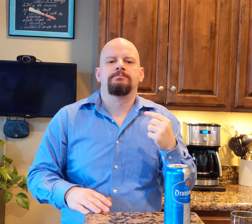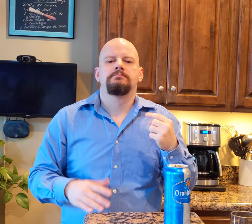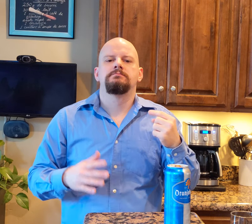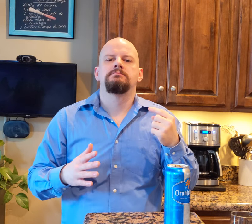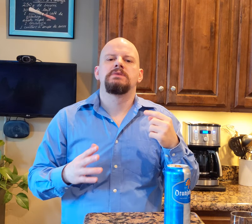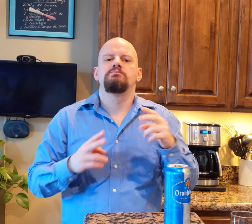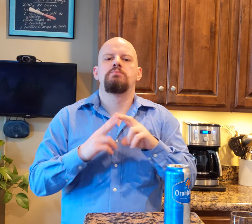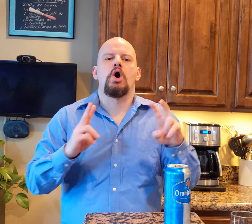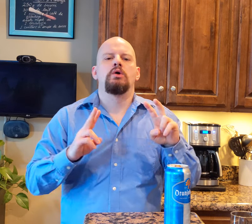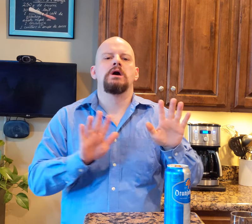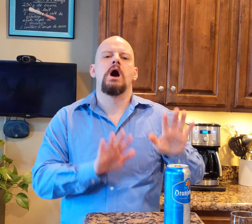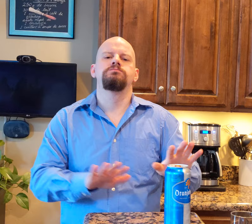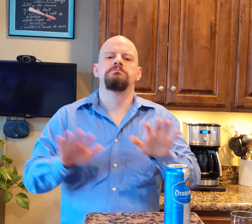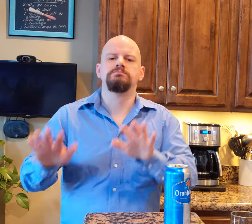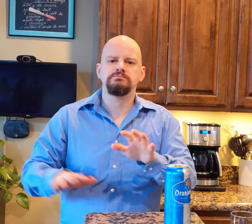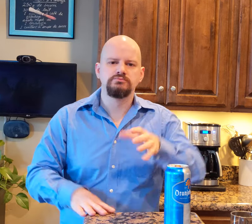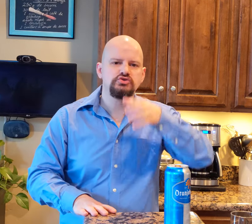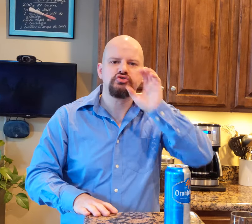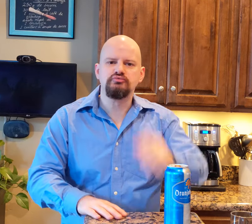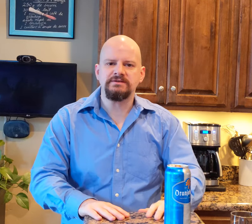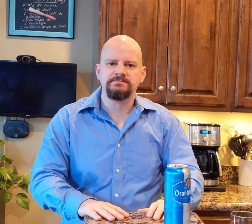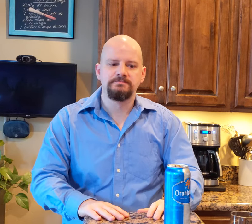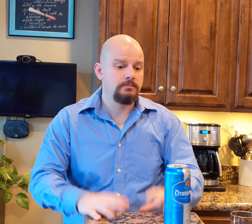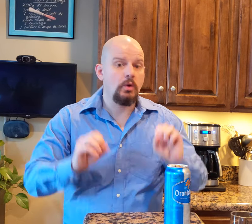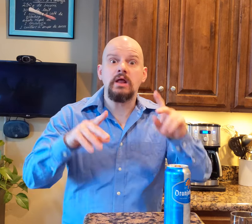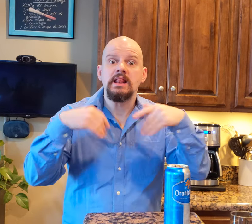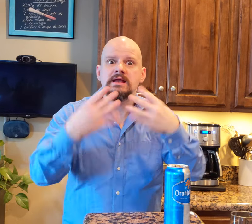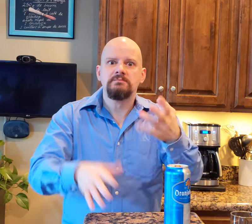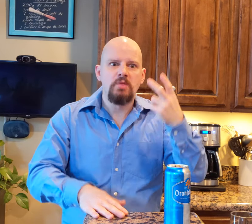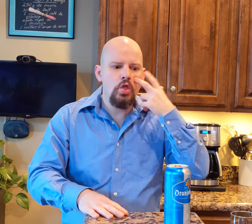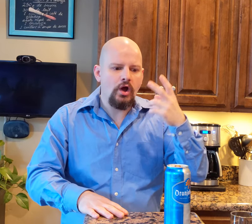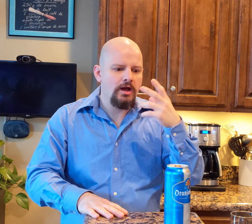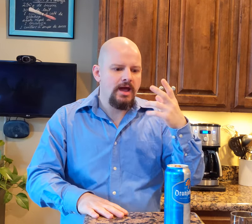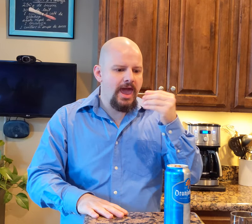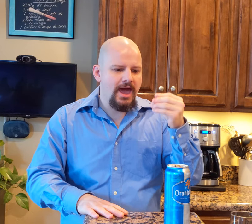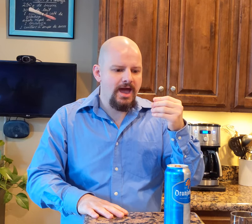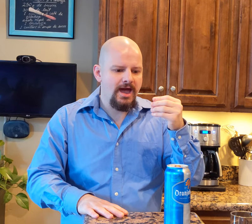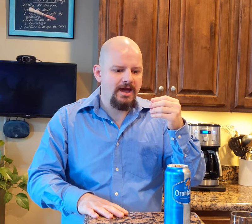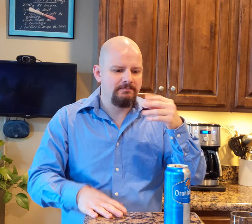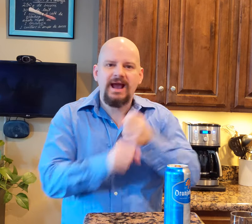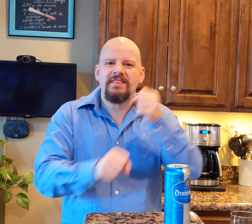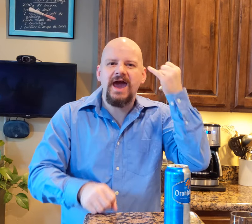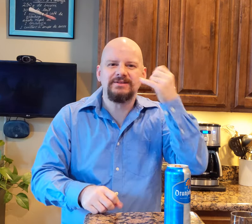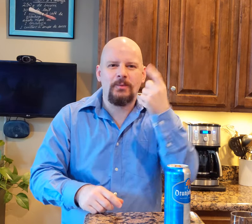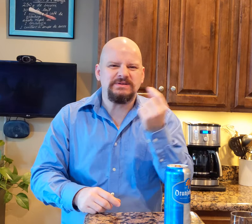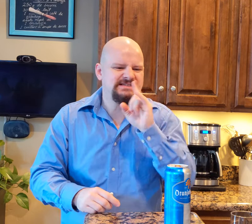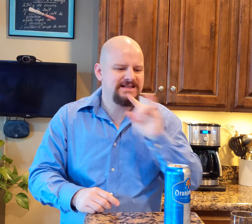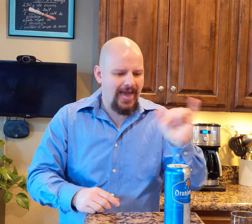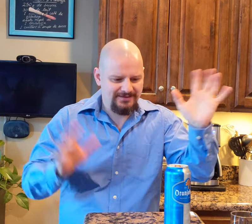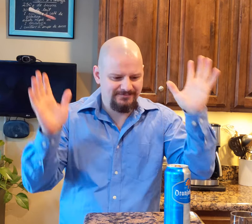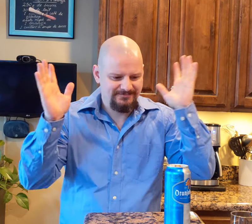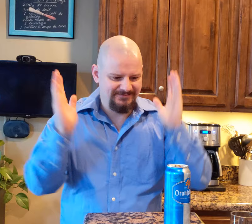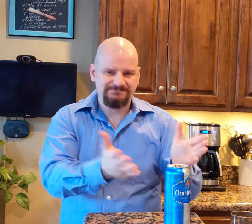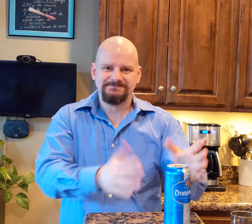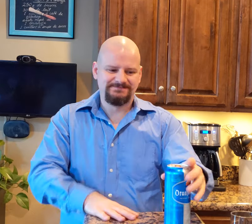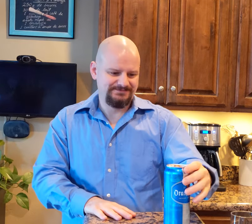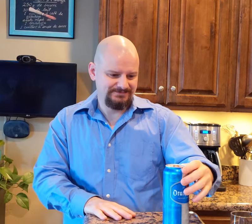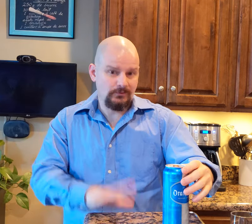It should be a very mellow drink. Let's take a look and get the idea what it is like!